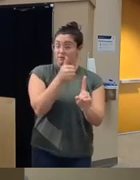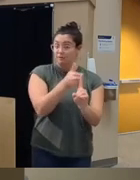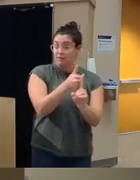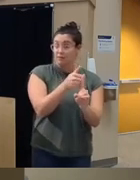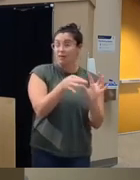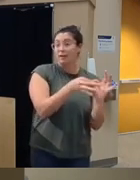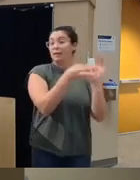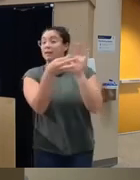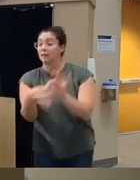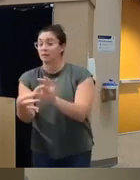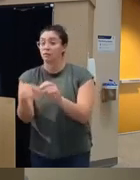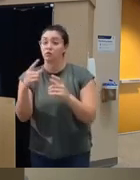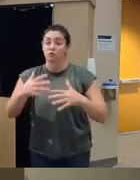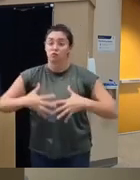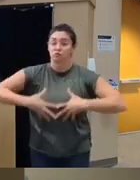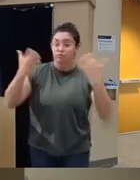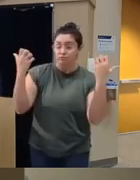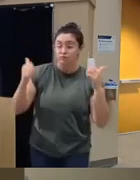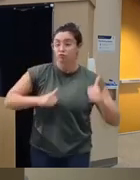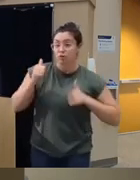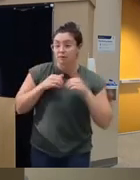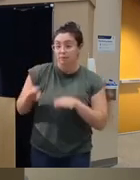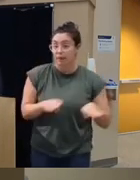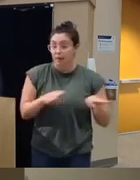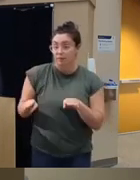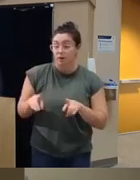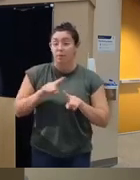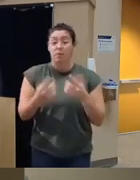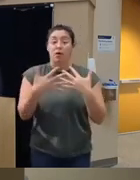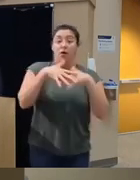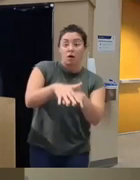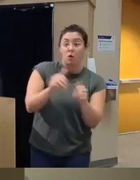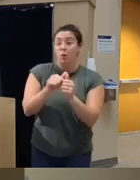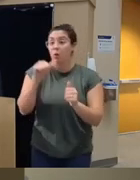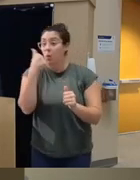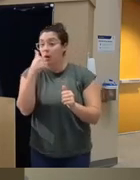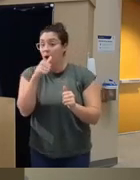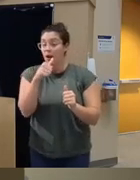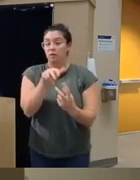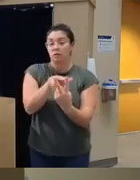aggressive behaviors and disinhibition but alcohol combined with cocaine can create a substance known